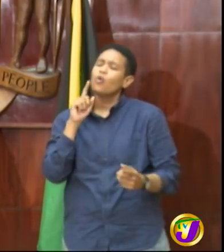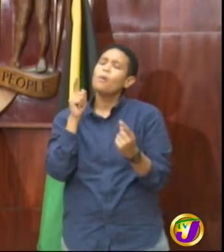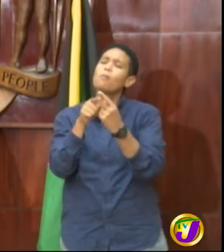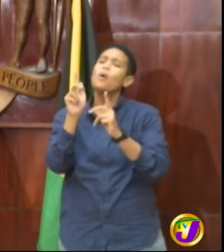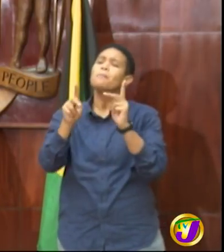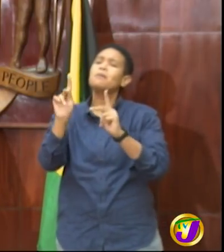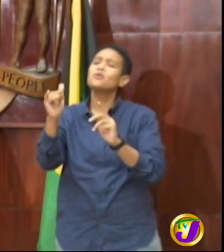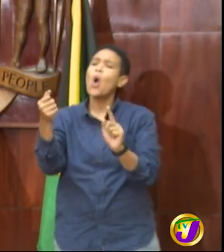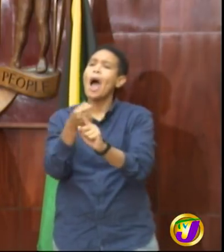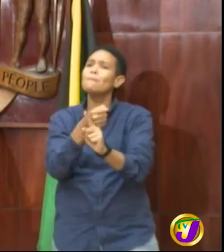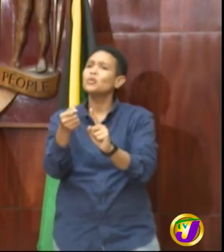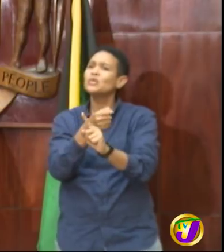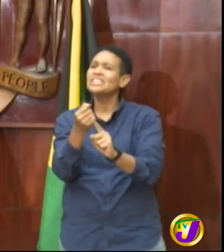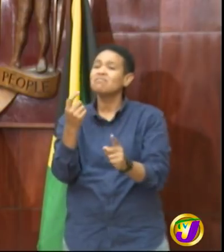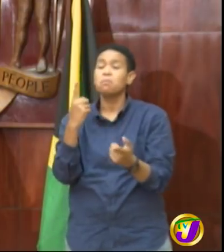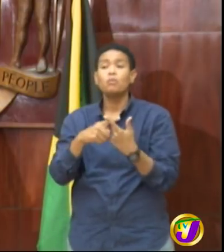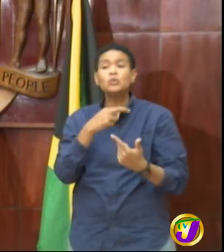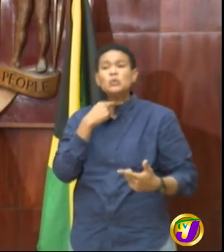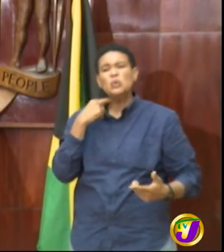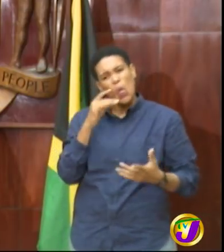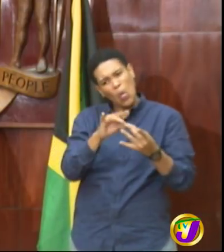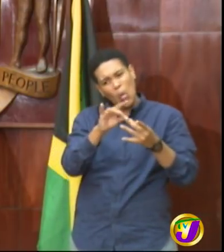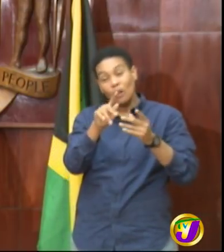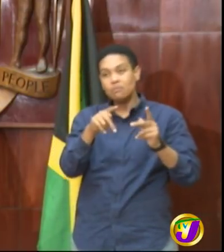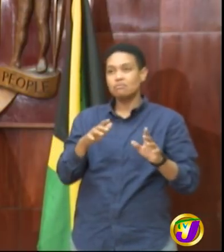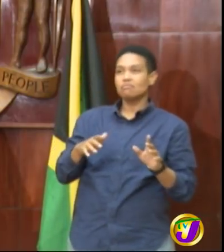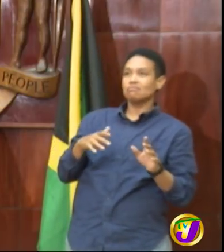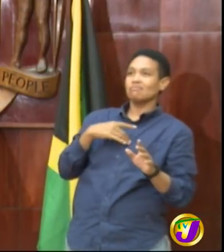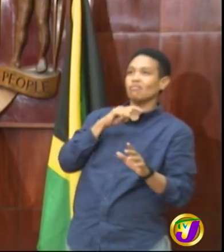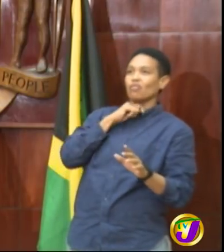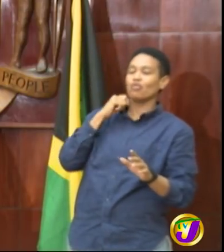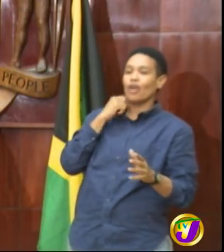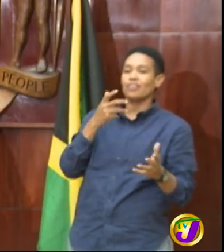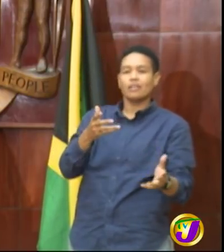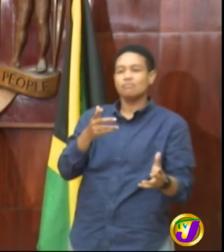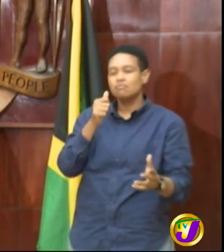abusive and even threatening and it really is not the approach that we would